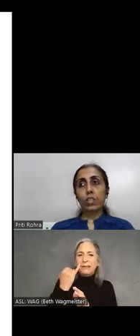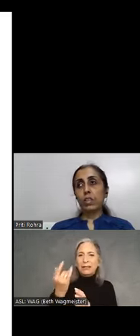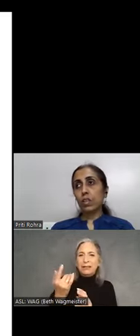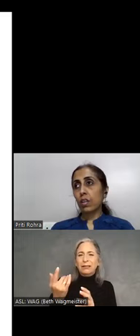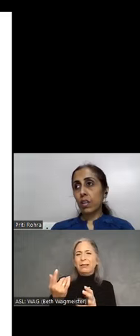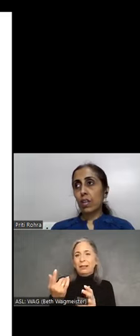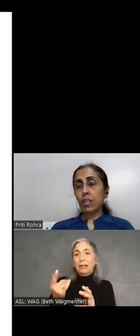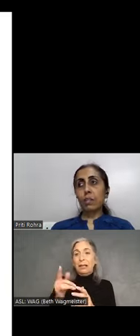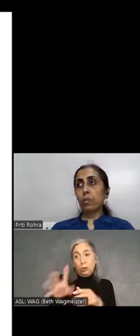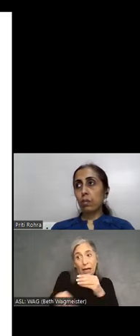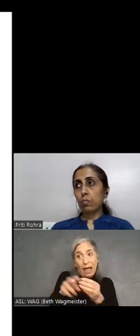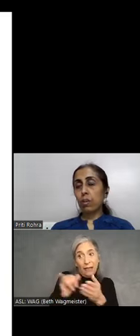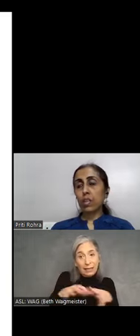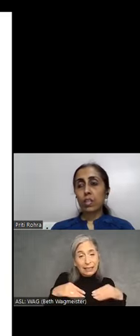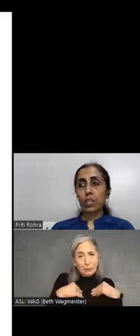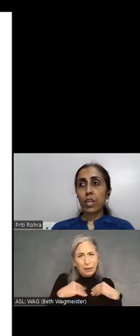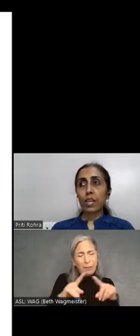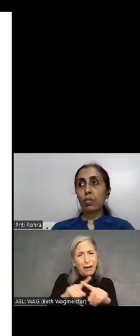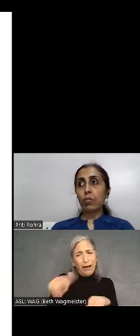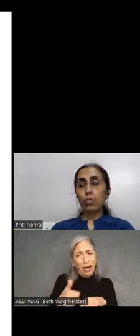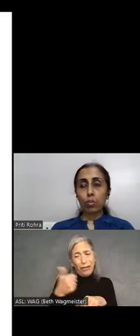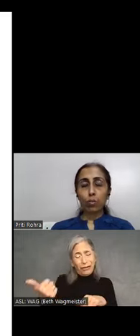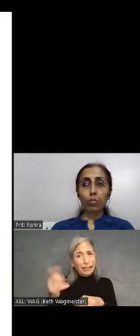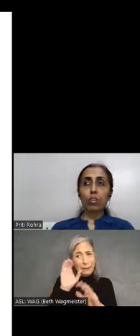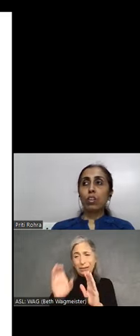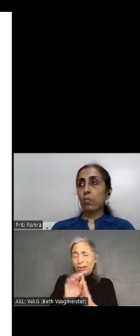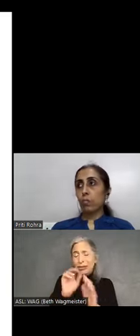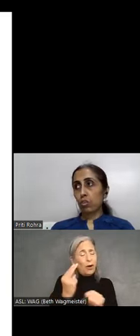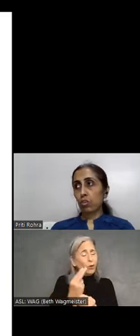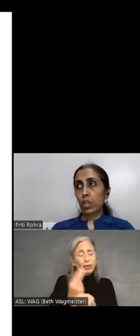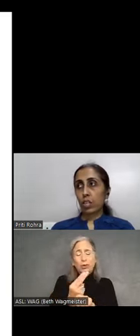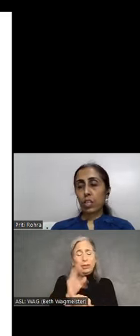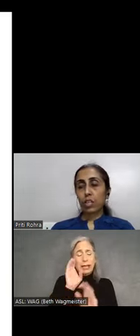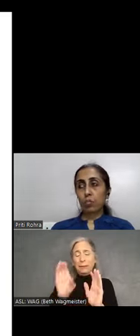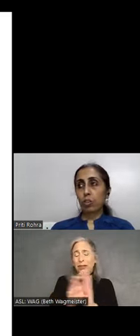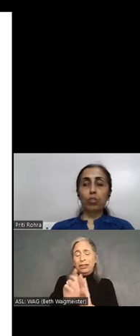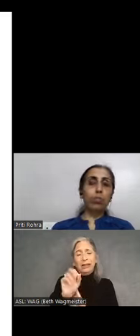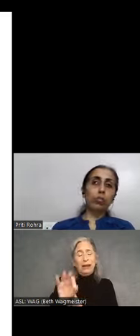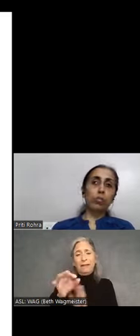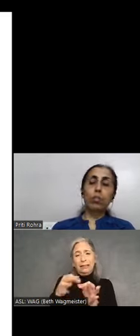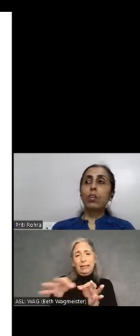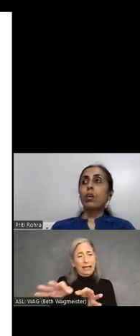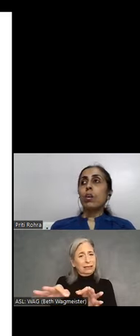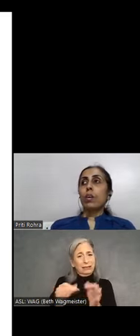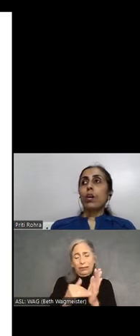is acceptable. But other than that, don't use images of text as much as possible.